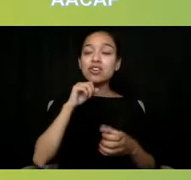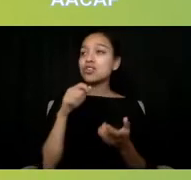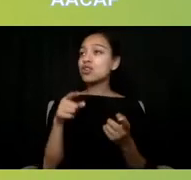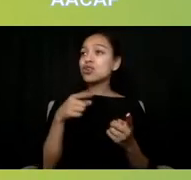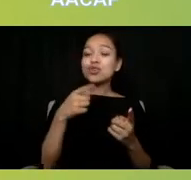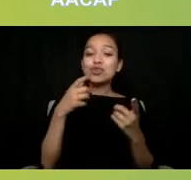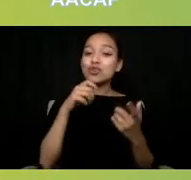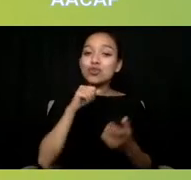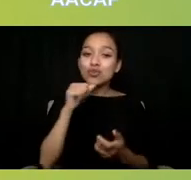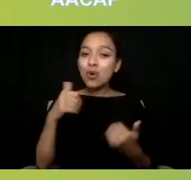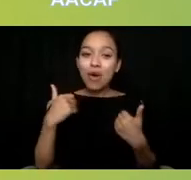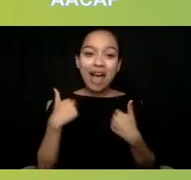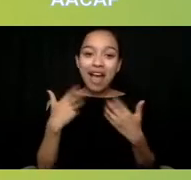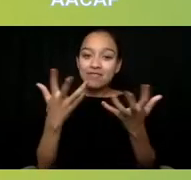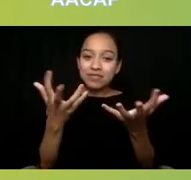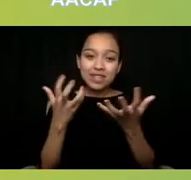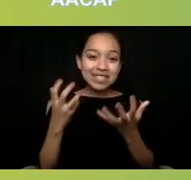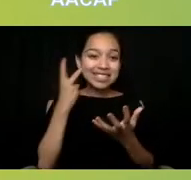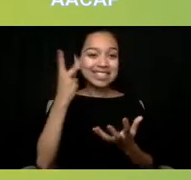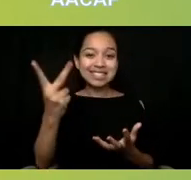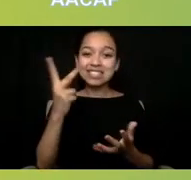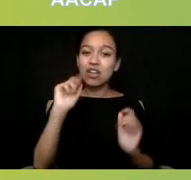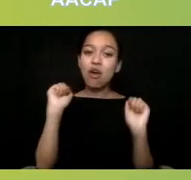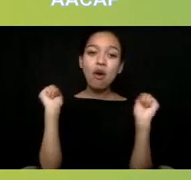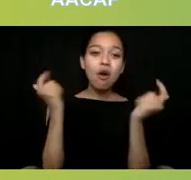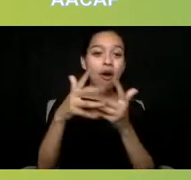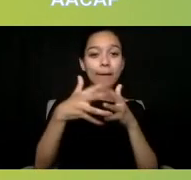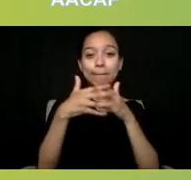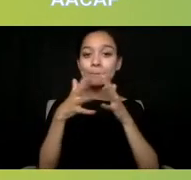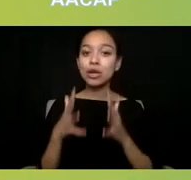And so, and if we're not providing enough funding